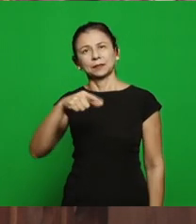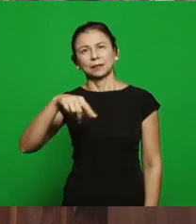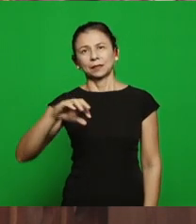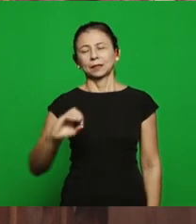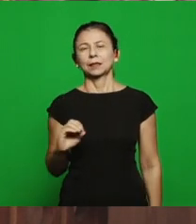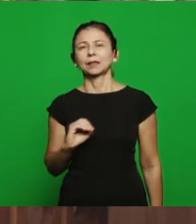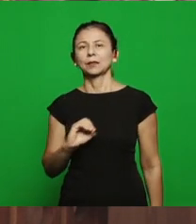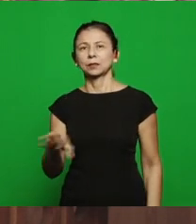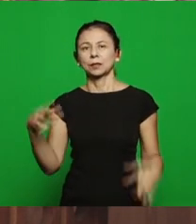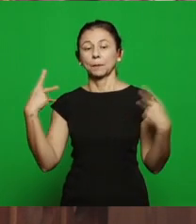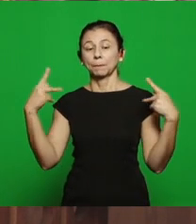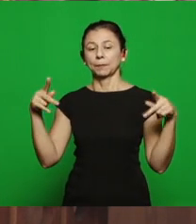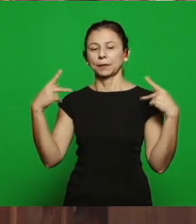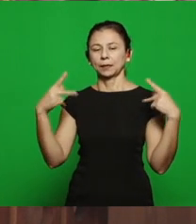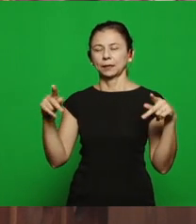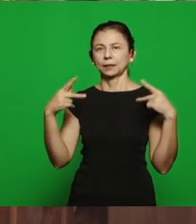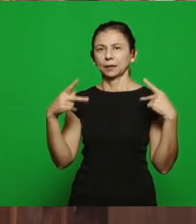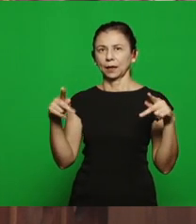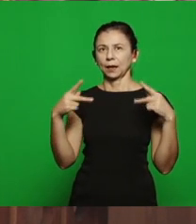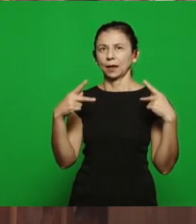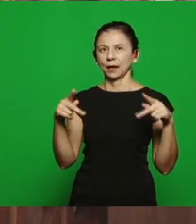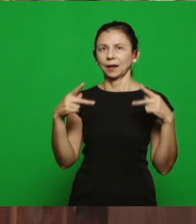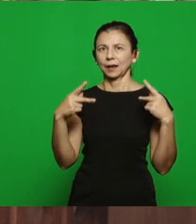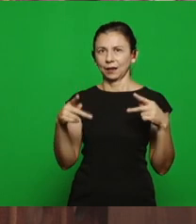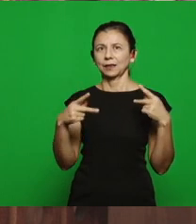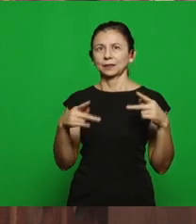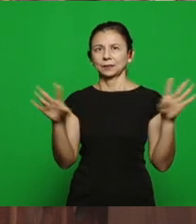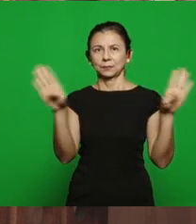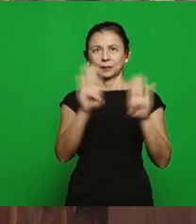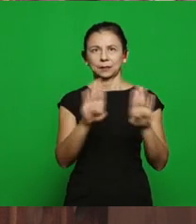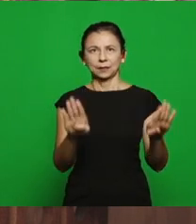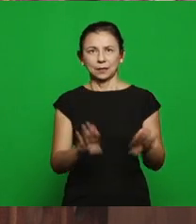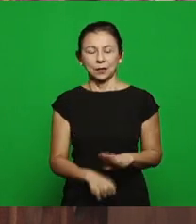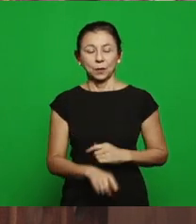to exchange spiritual benefit for the material